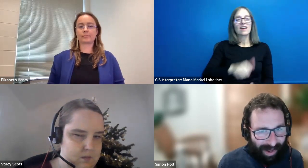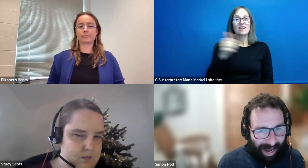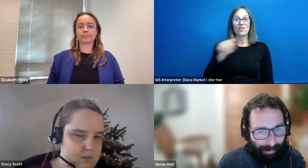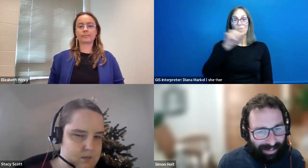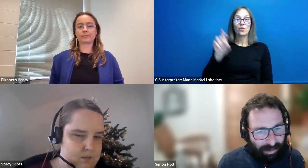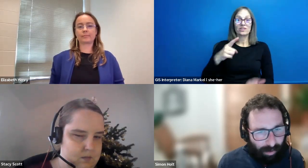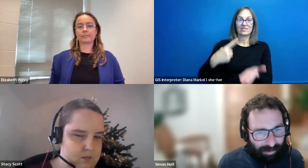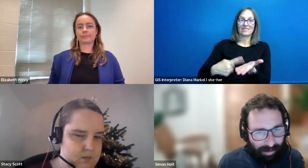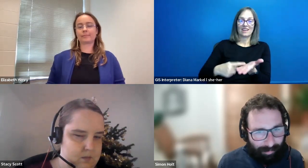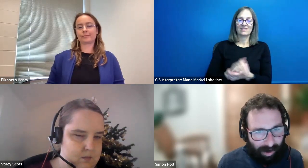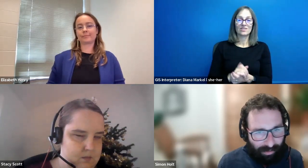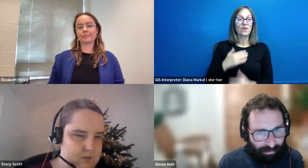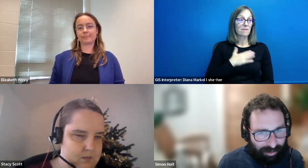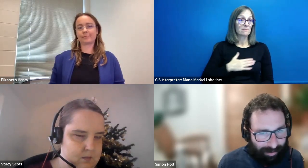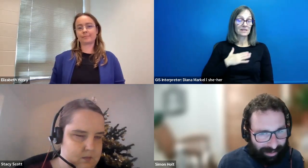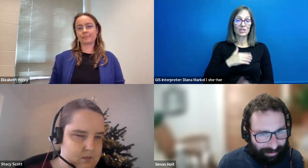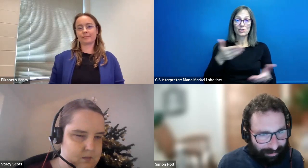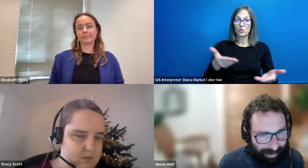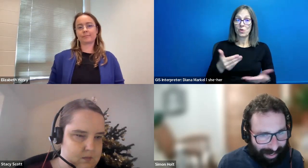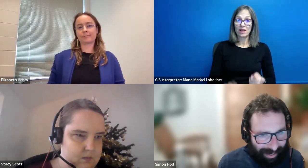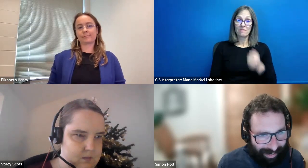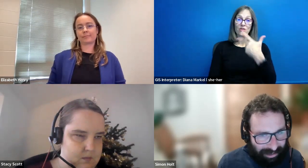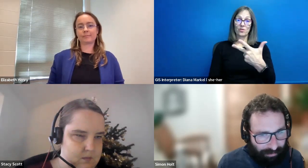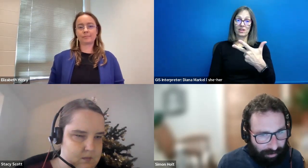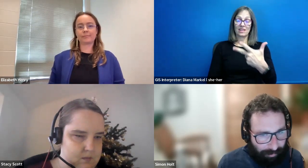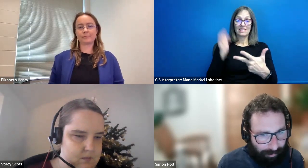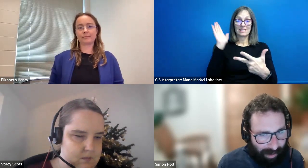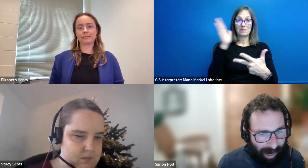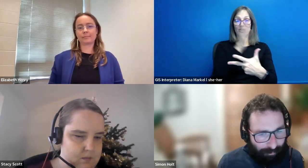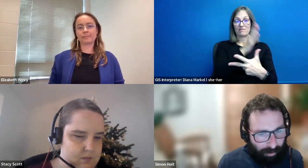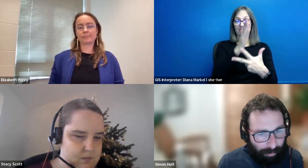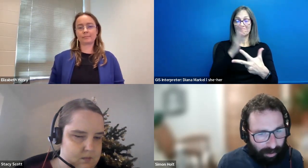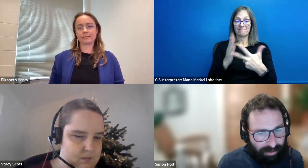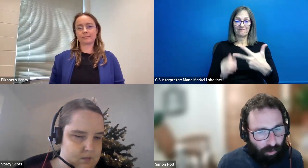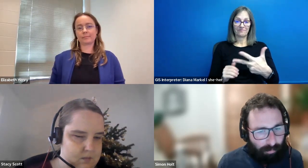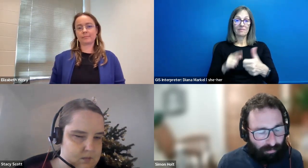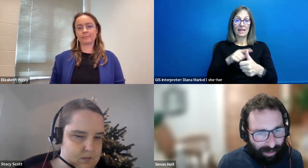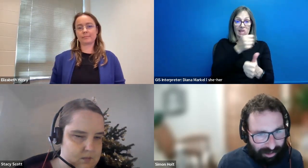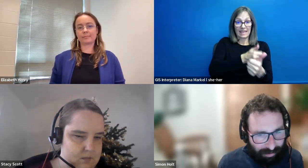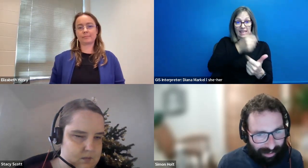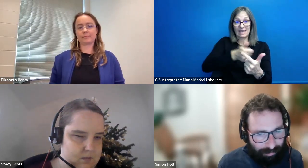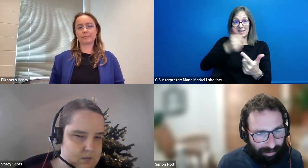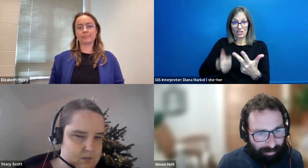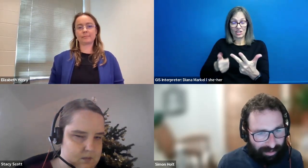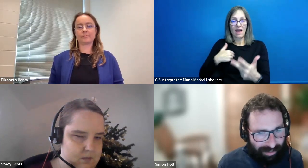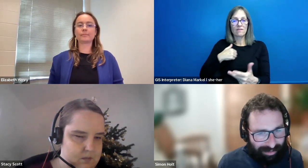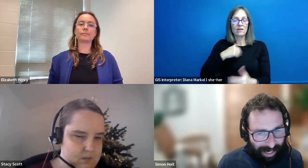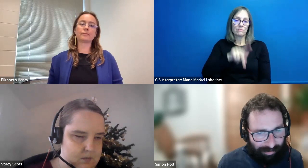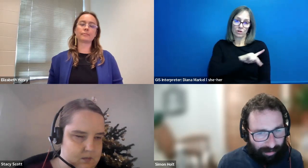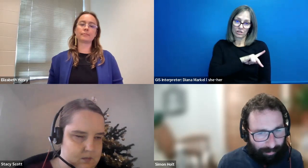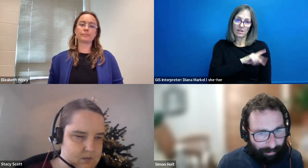Simon Holt: I'm pleased to welcome our three speakers, each of whom have both personal and professional experience in this area.